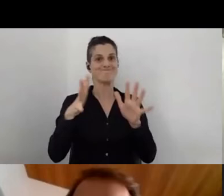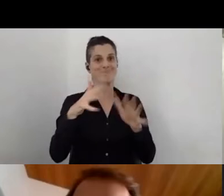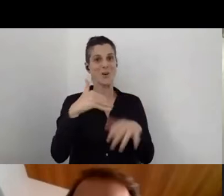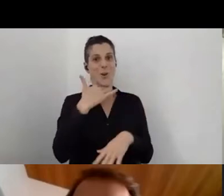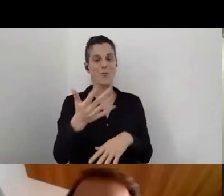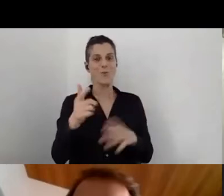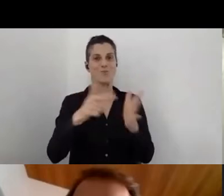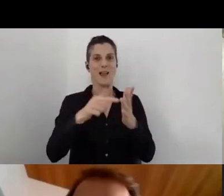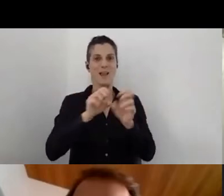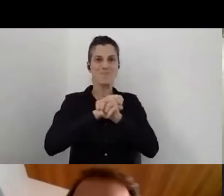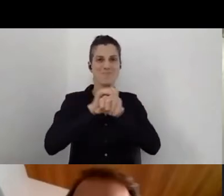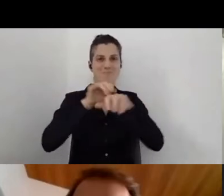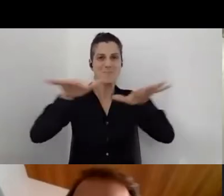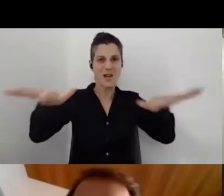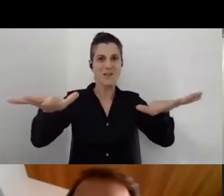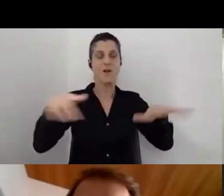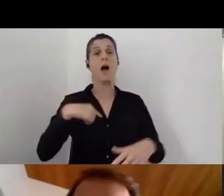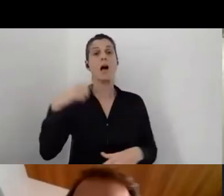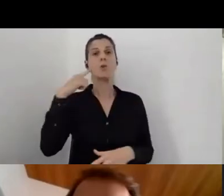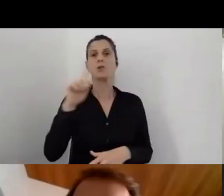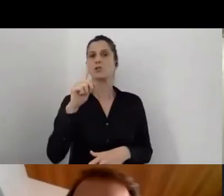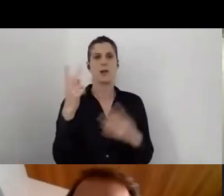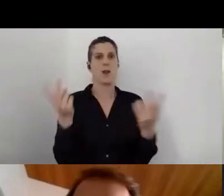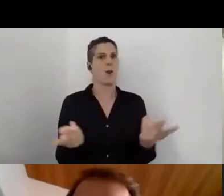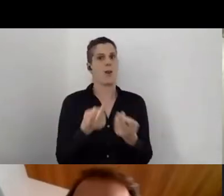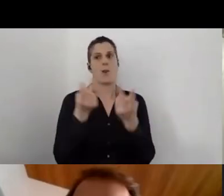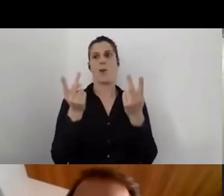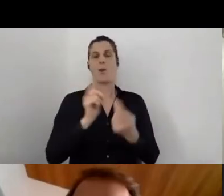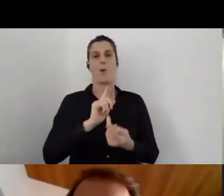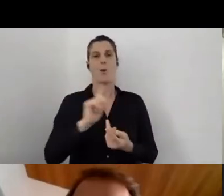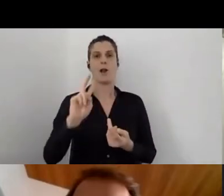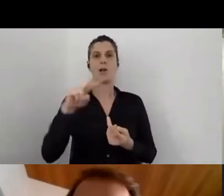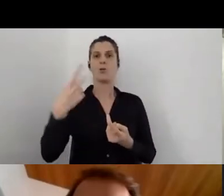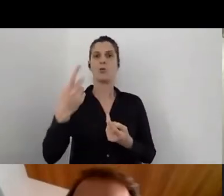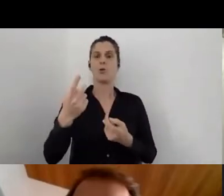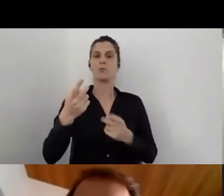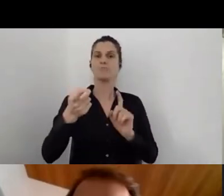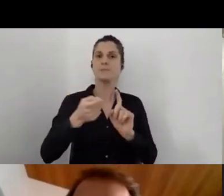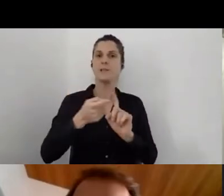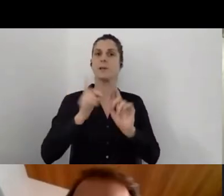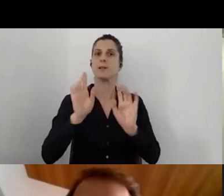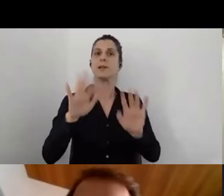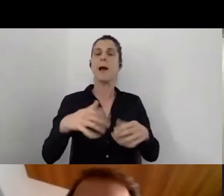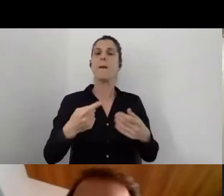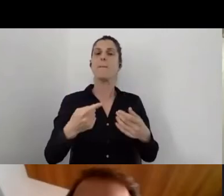I know it's not easy to be available emotionally and to think about something else.